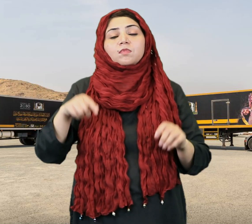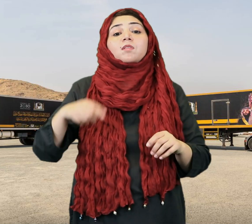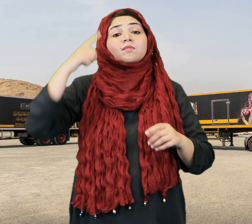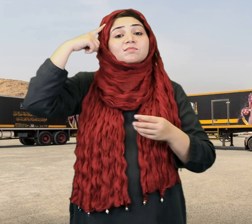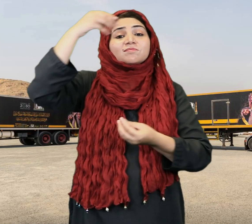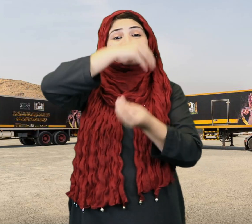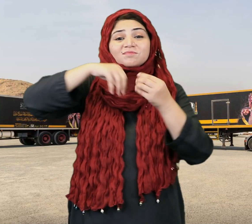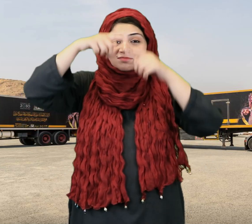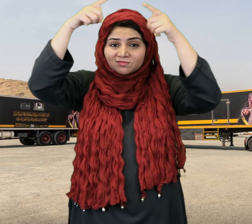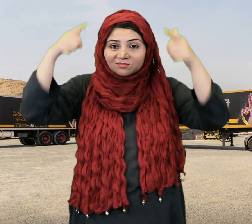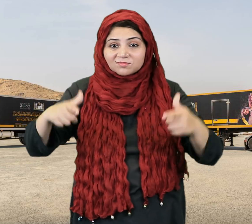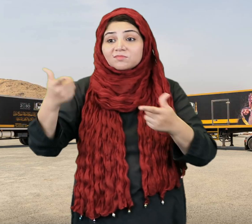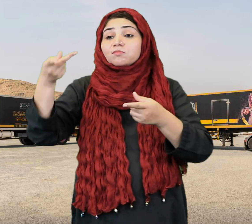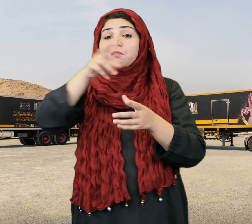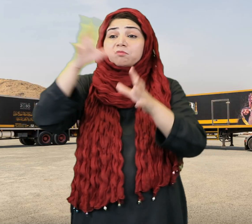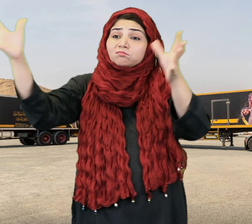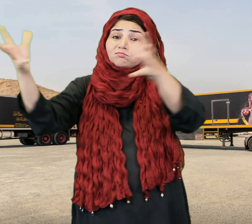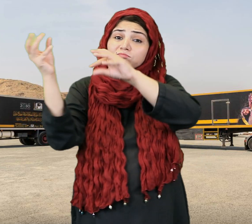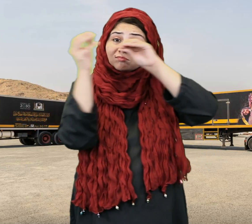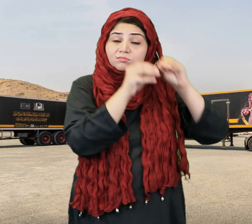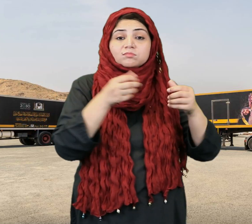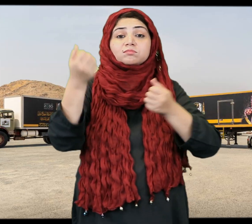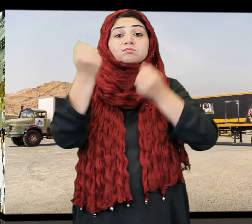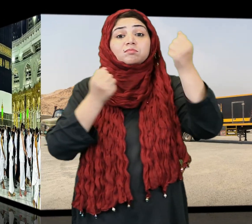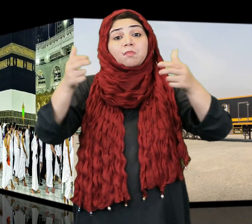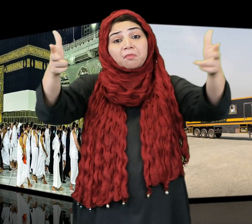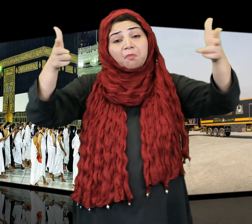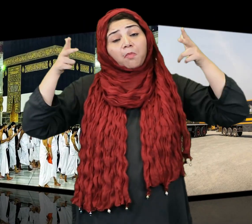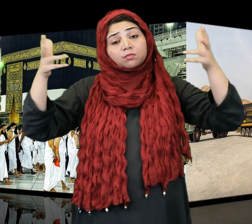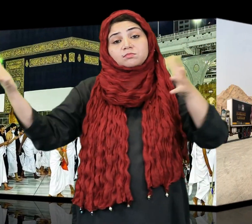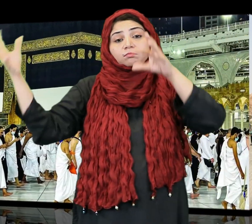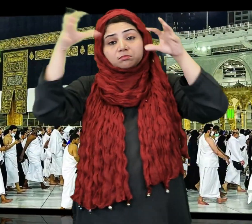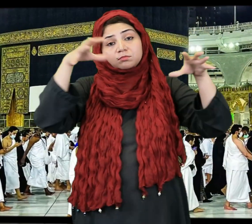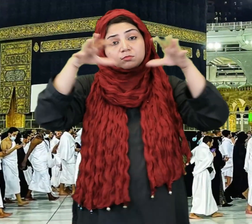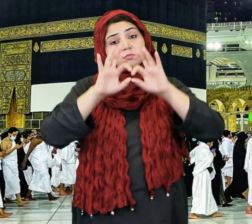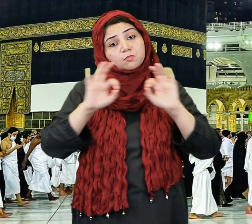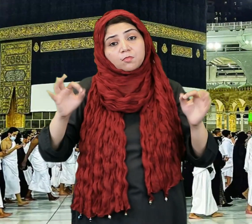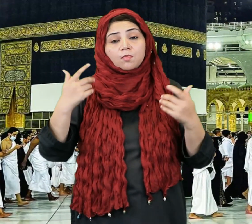There have been arrangements for trucks with security measures to transport the Kaaba's cover.